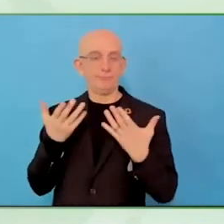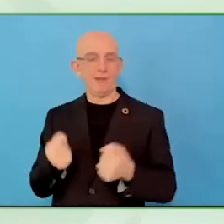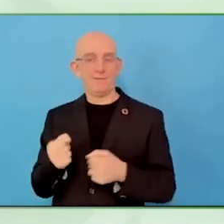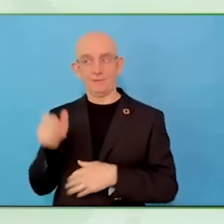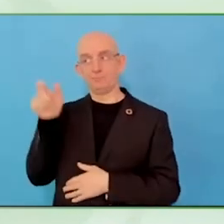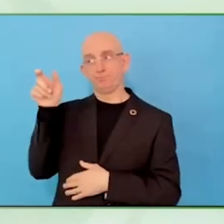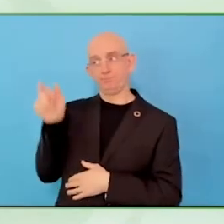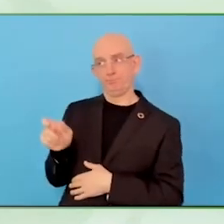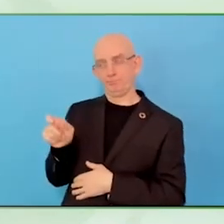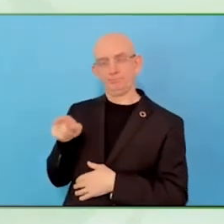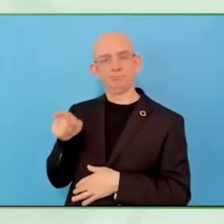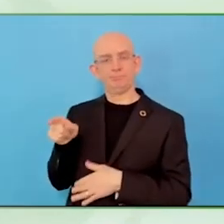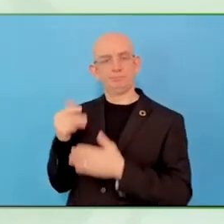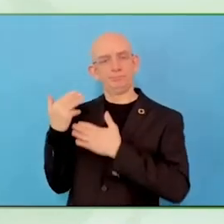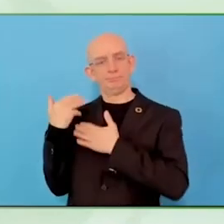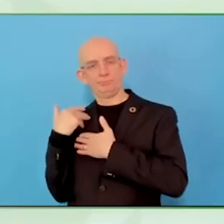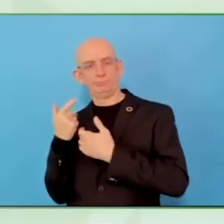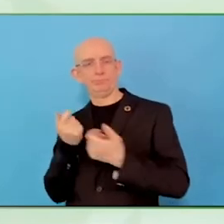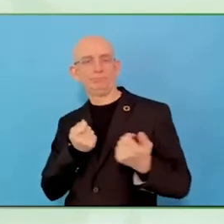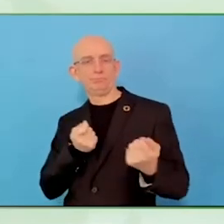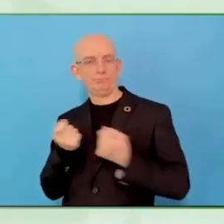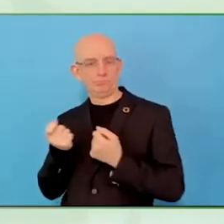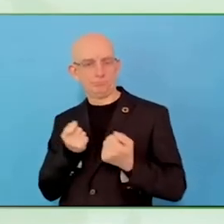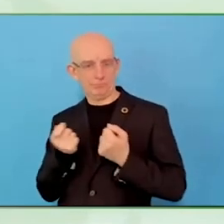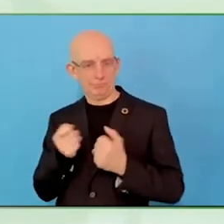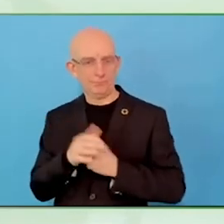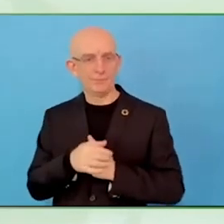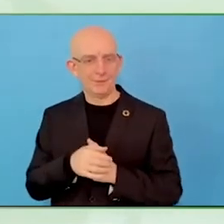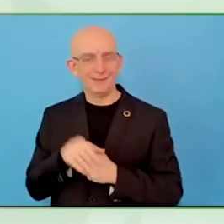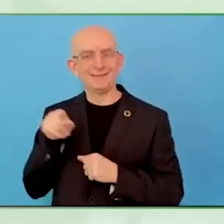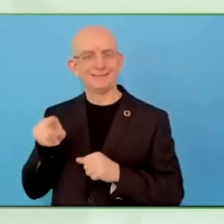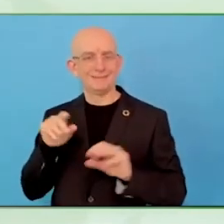People with psychosocial disabilities have special needs in